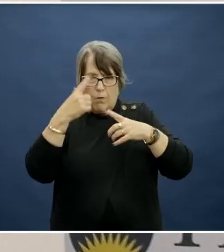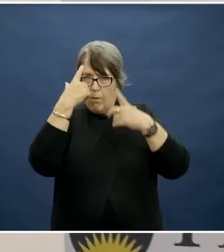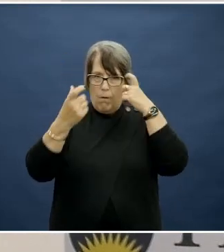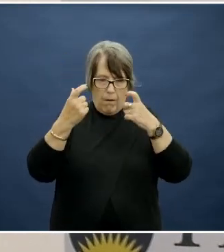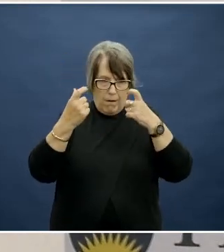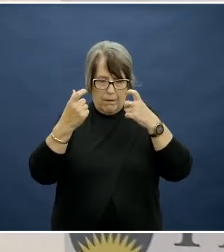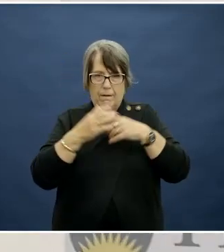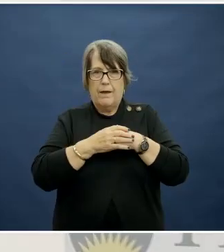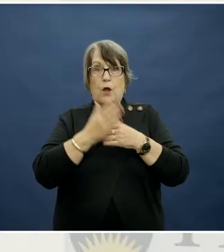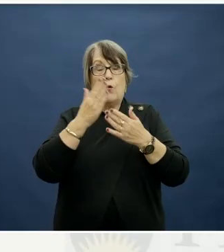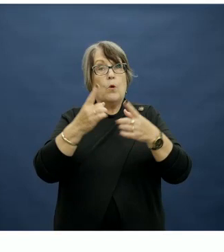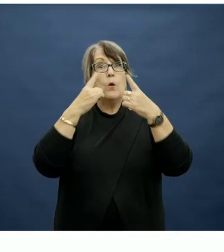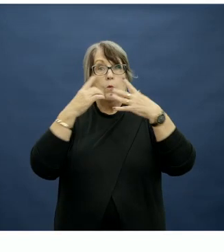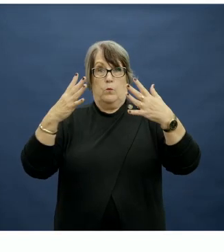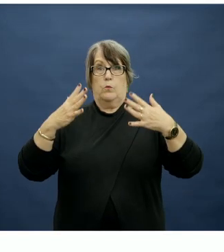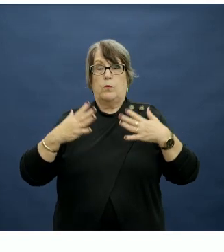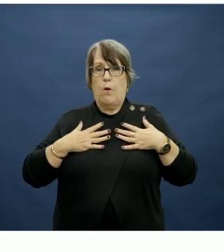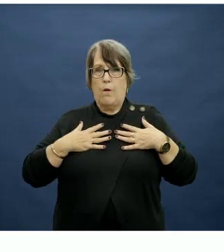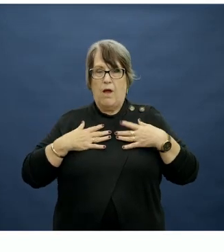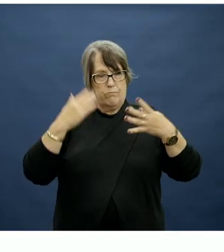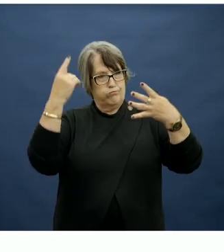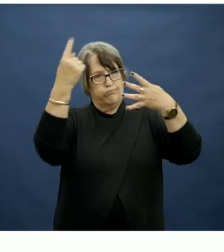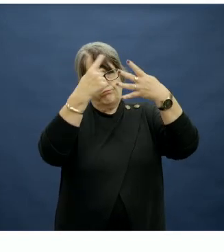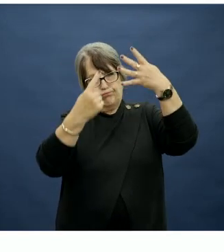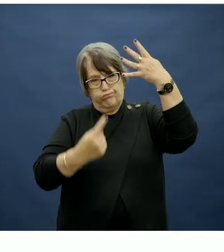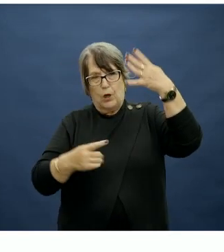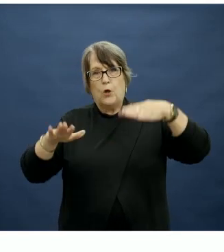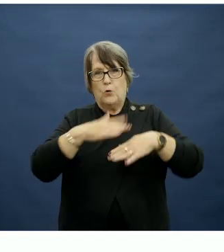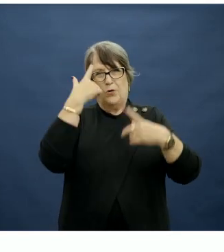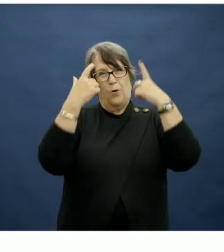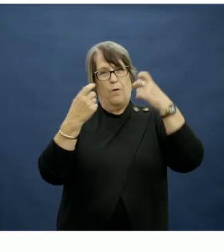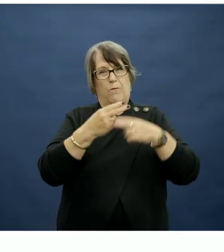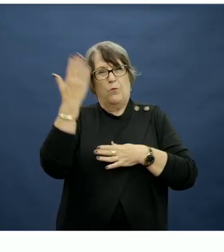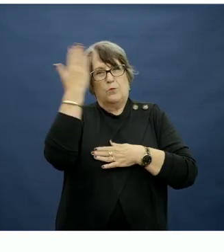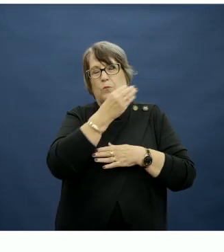It really highlights that there's a range of innovative models for school food that